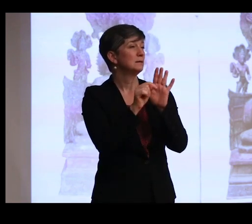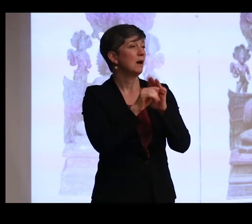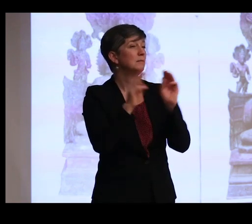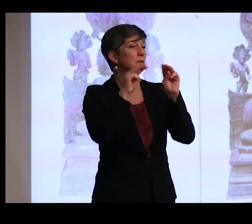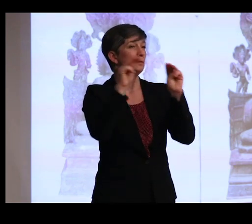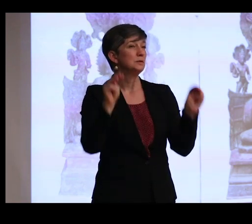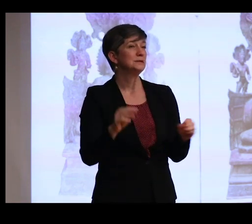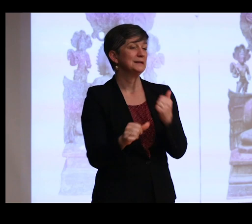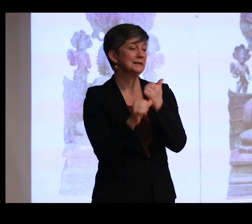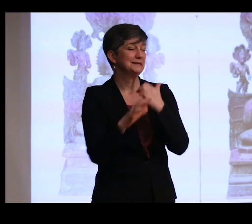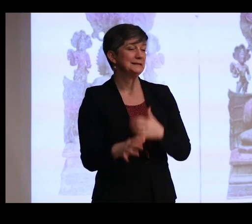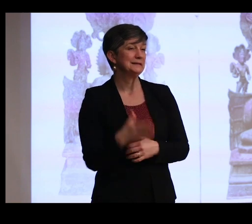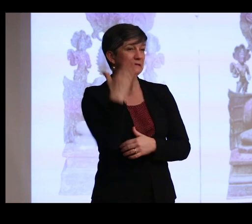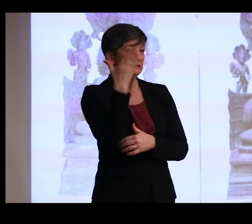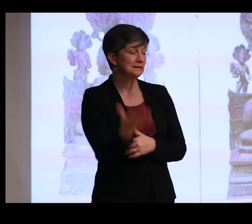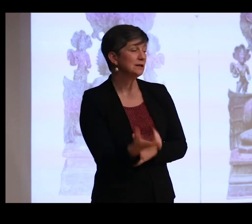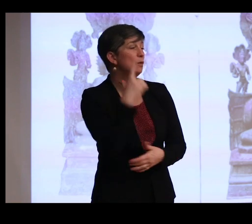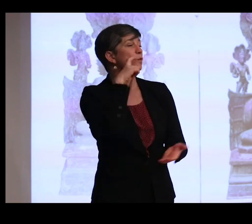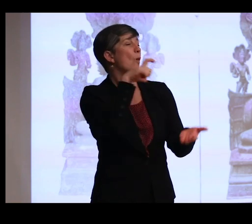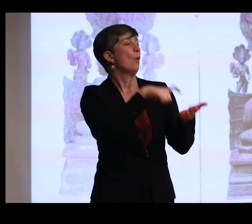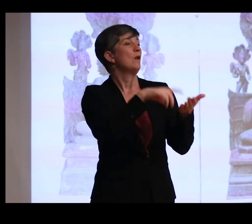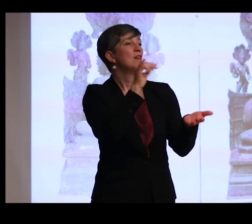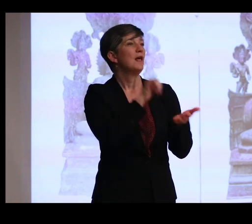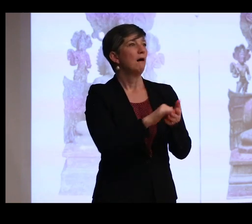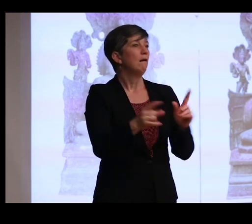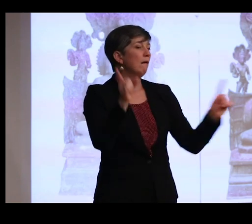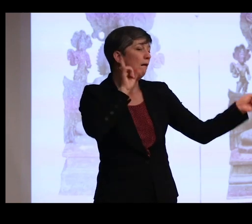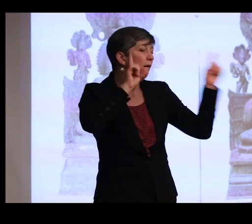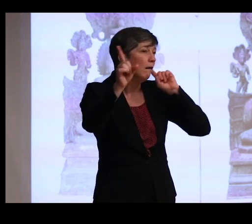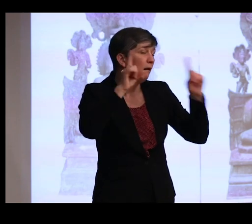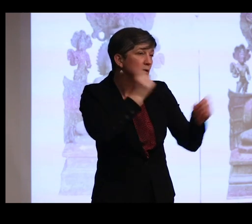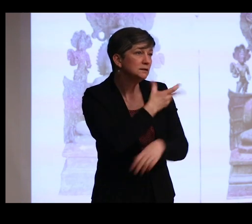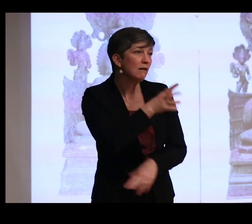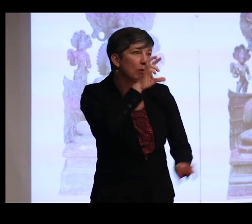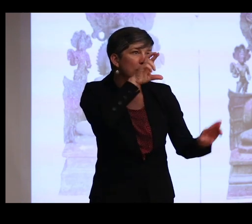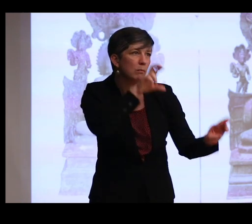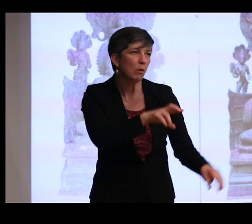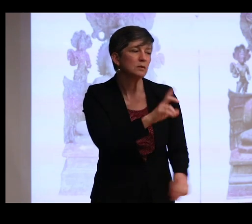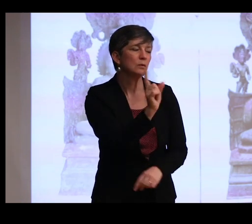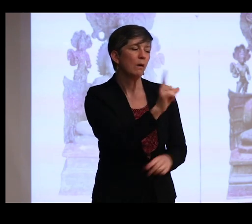,, noted that, quote, "he had heard several reports of the place in question, which